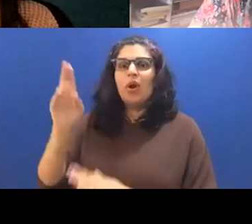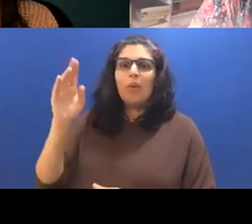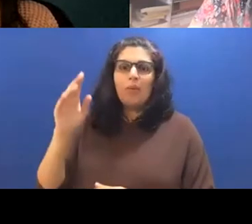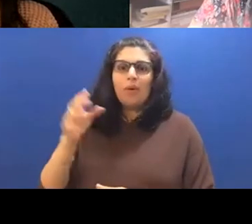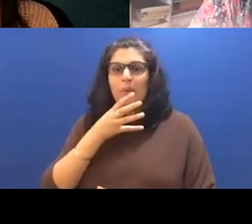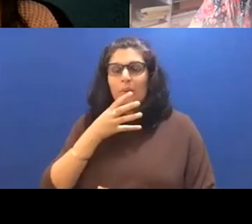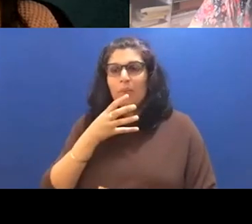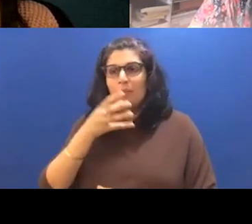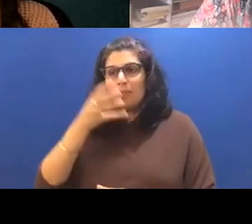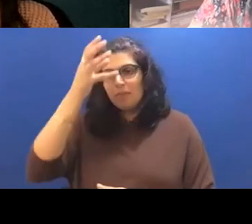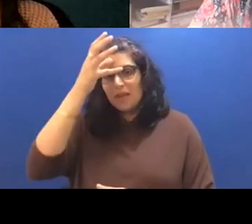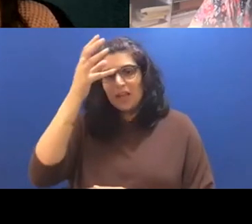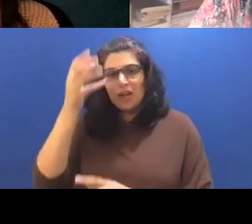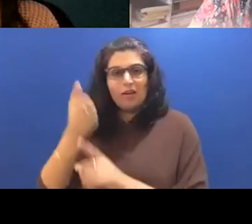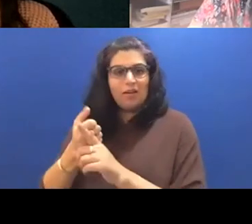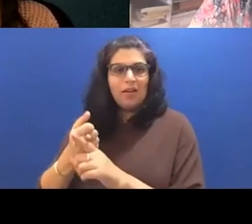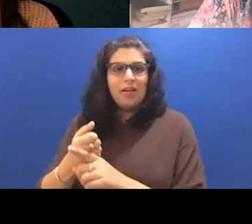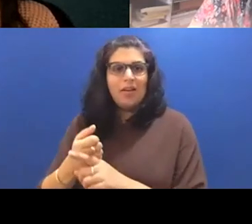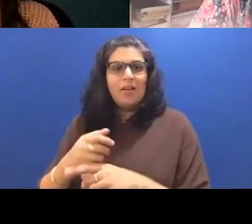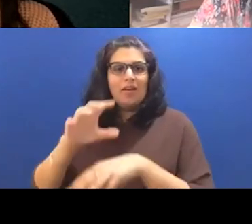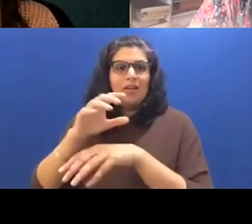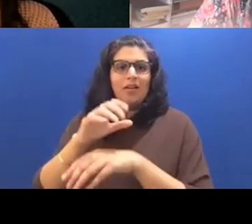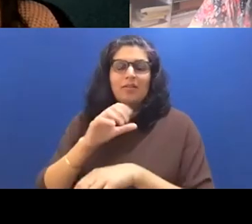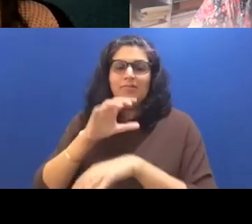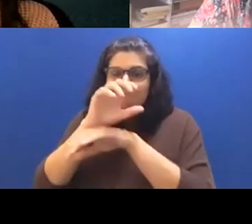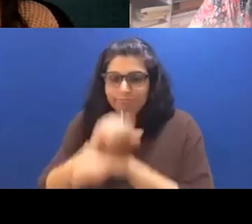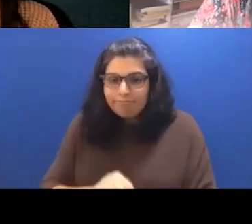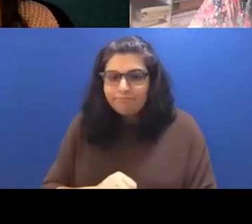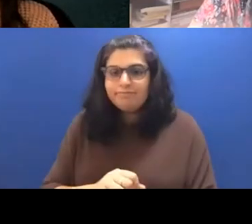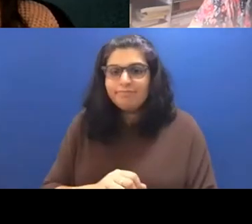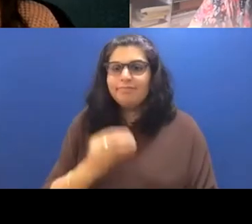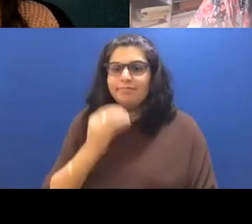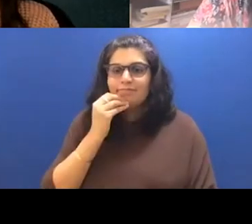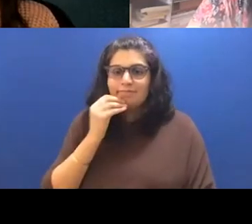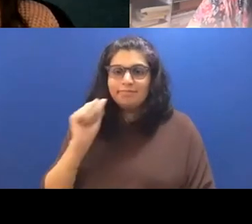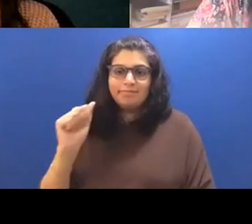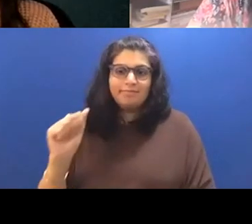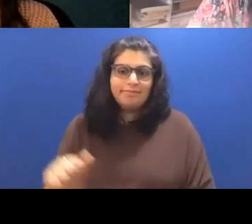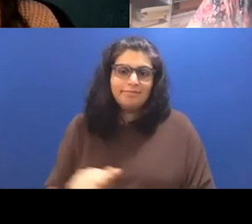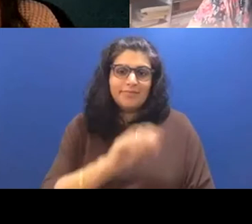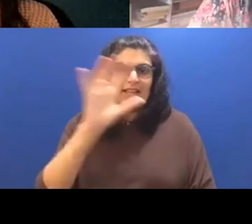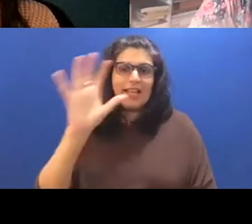used to Asian food or Asian food? What is it like that she's seen as this ethnicity